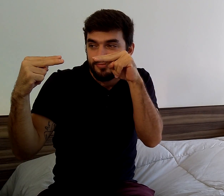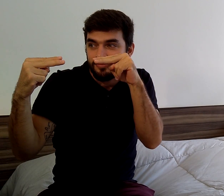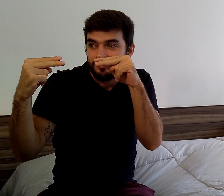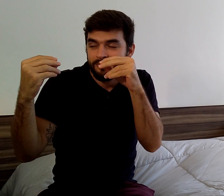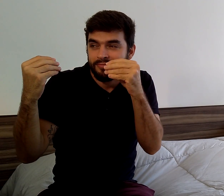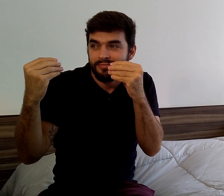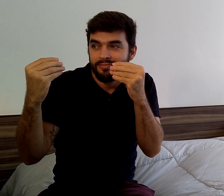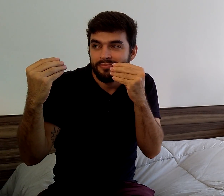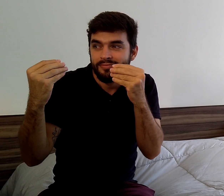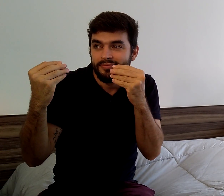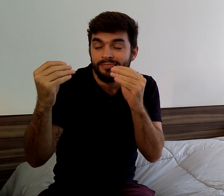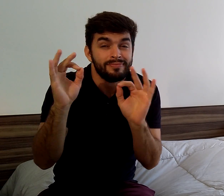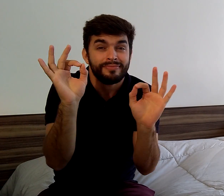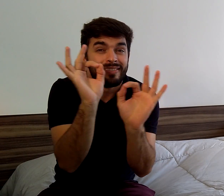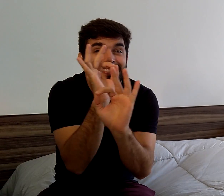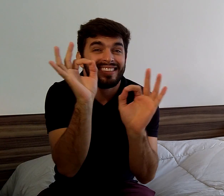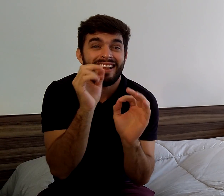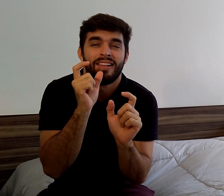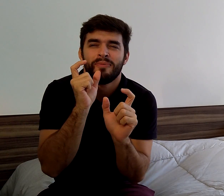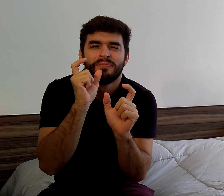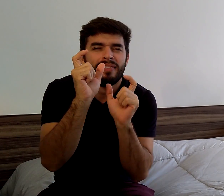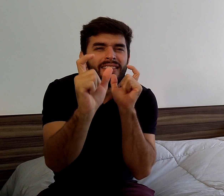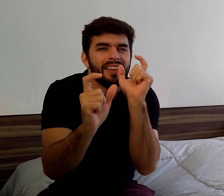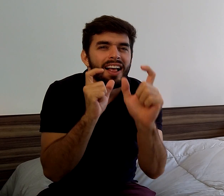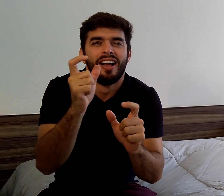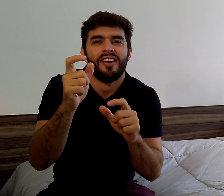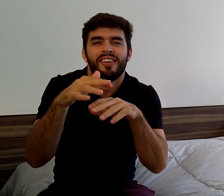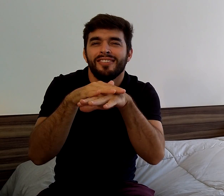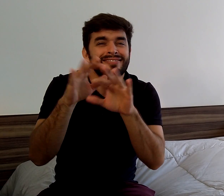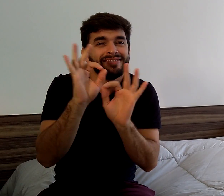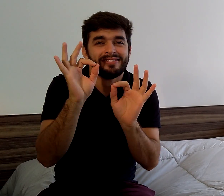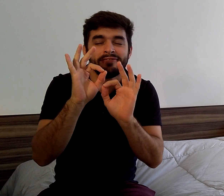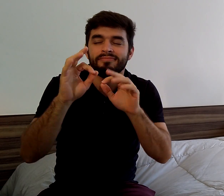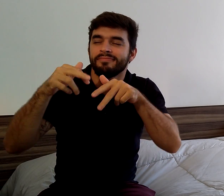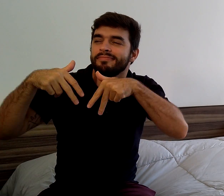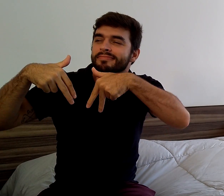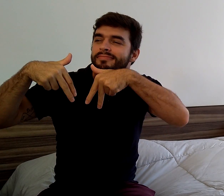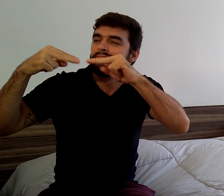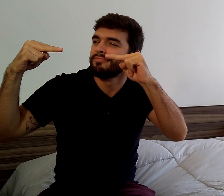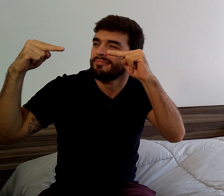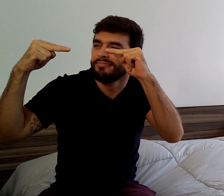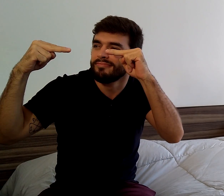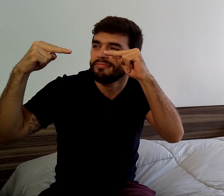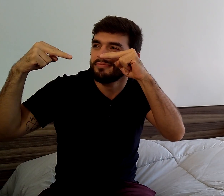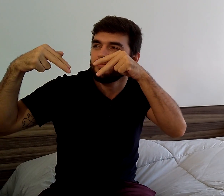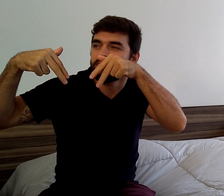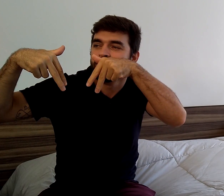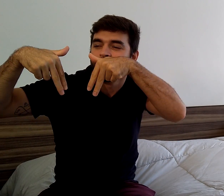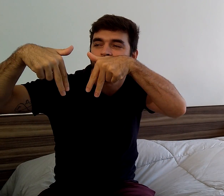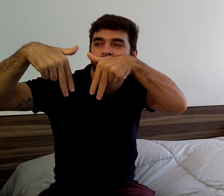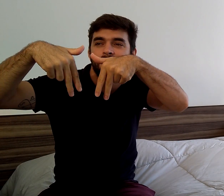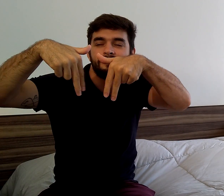And without exchanging a word, we started walking.